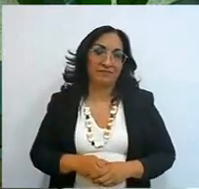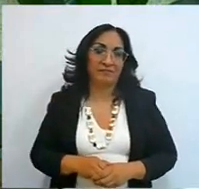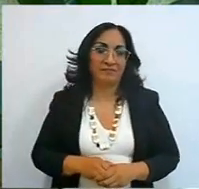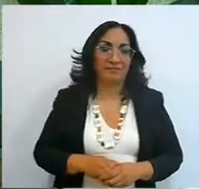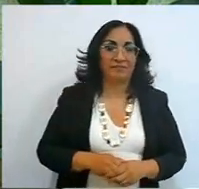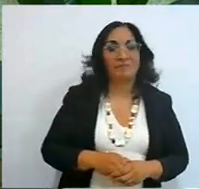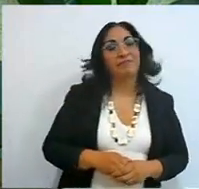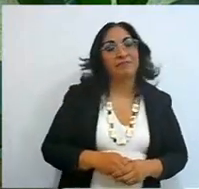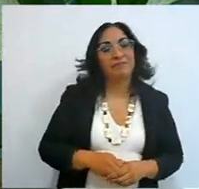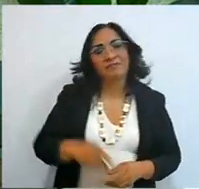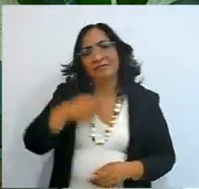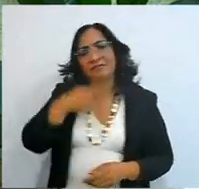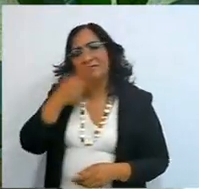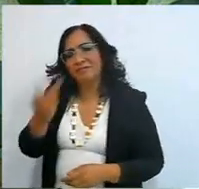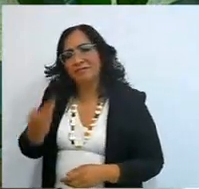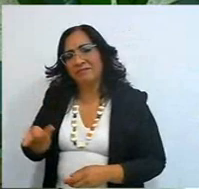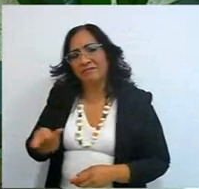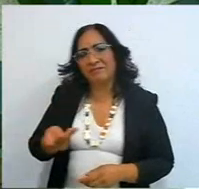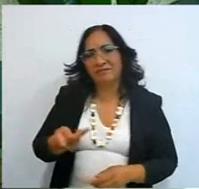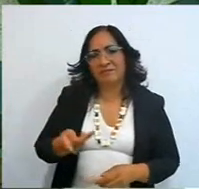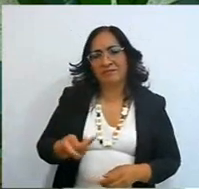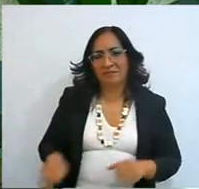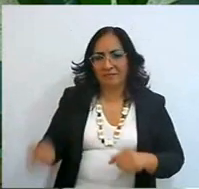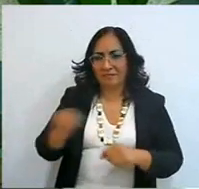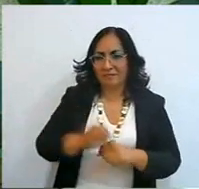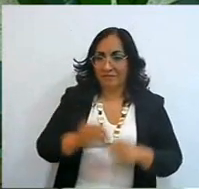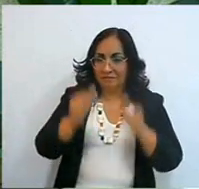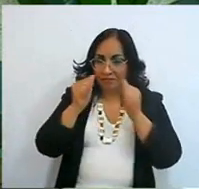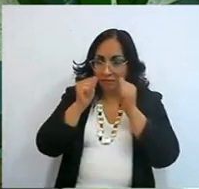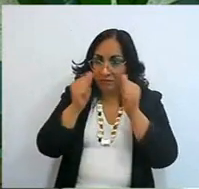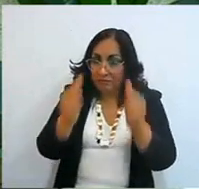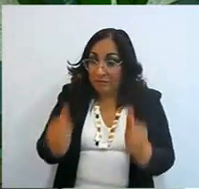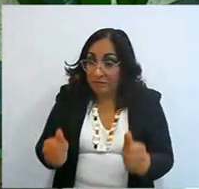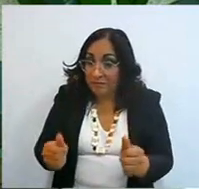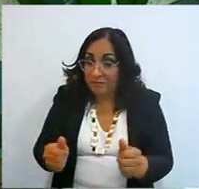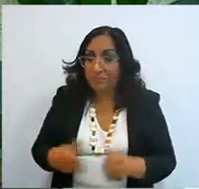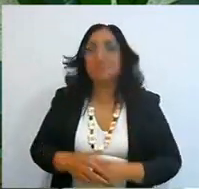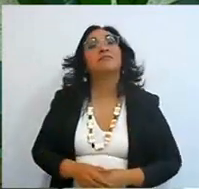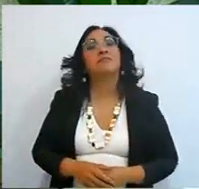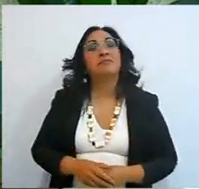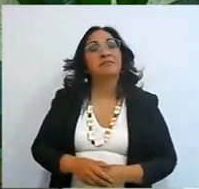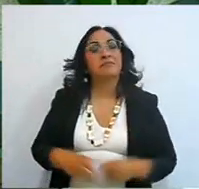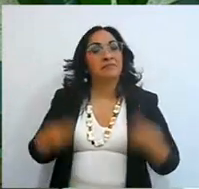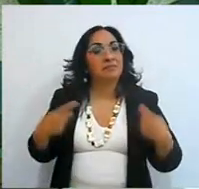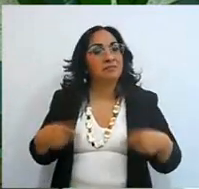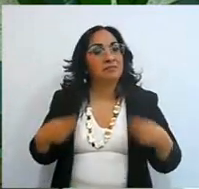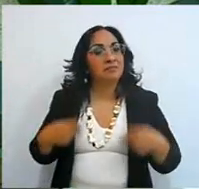Speaking of paying attention, mind you, for those of you who didn't take a close look,